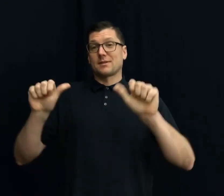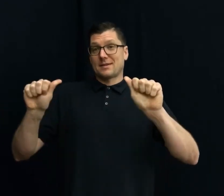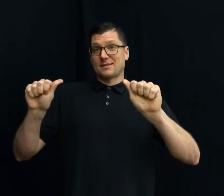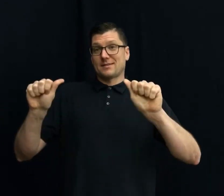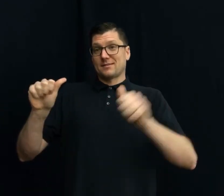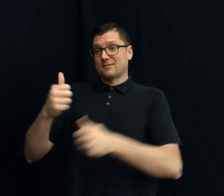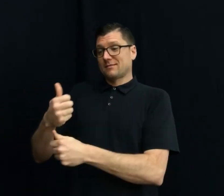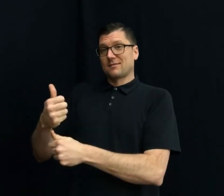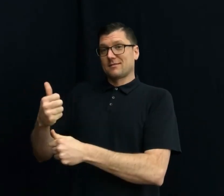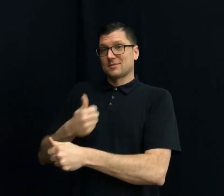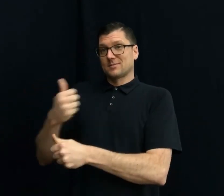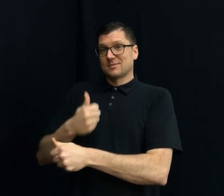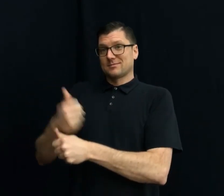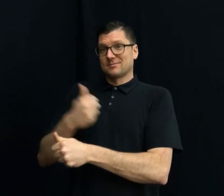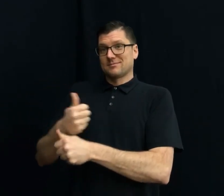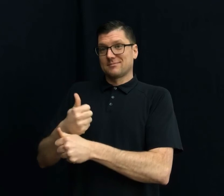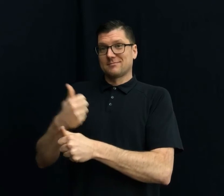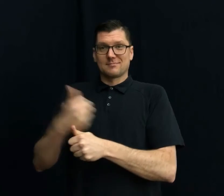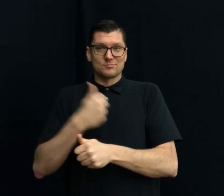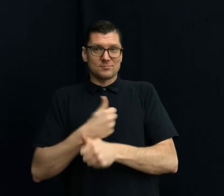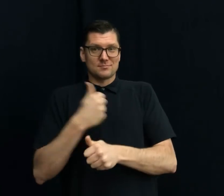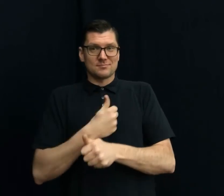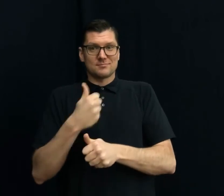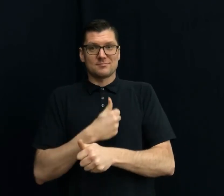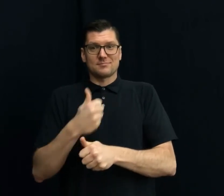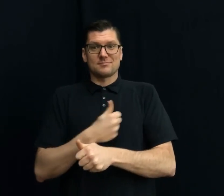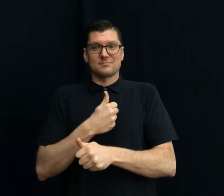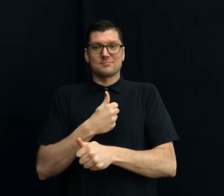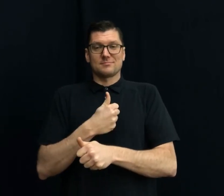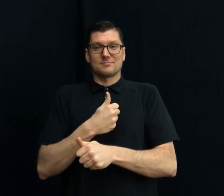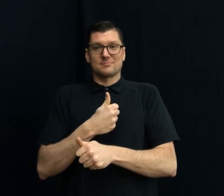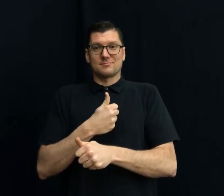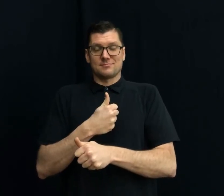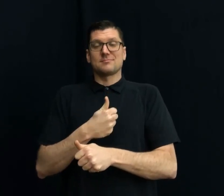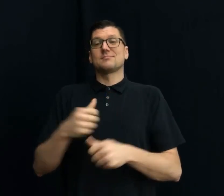ALGEBRA